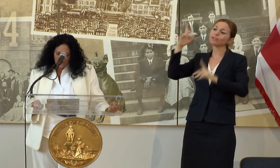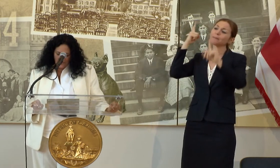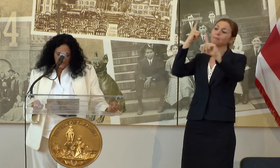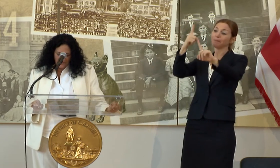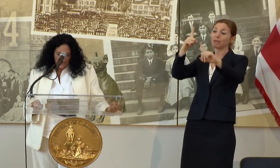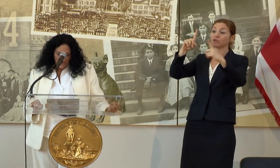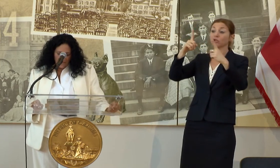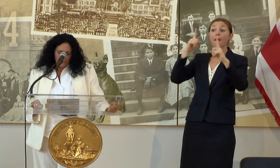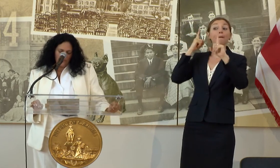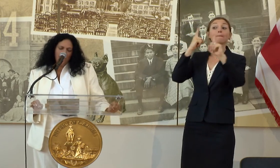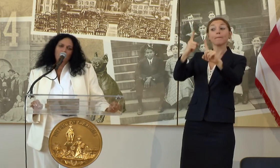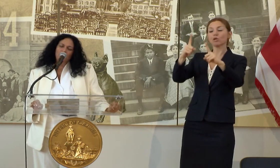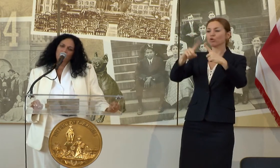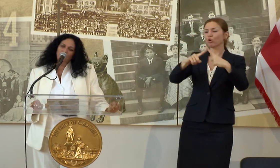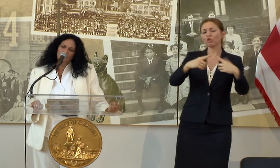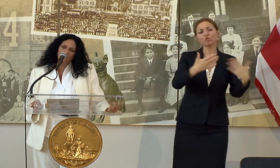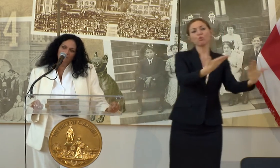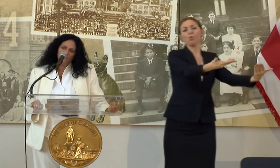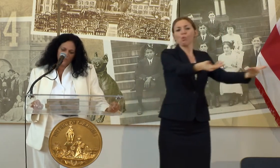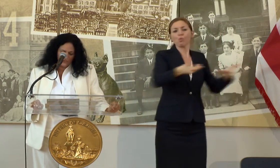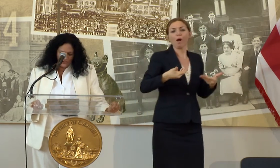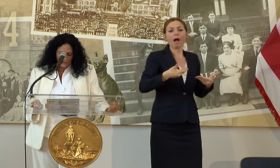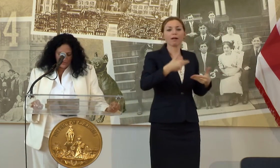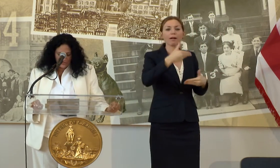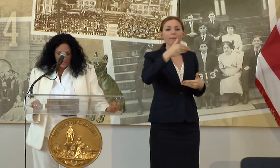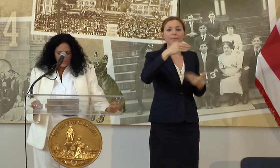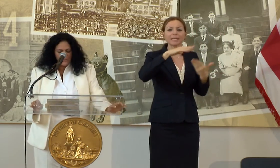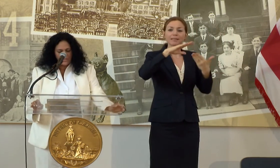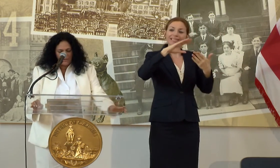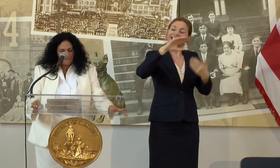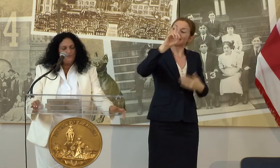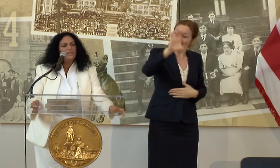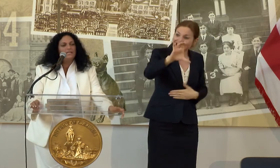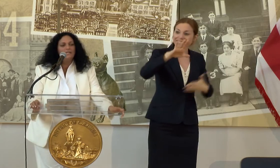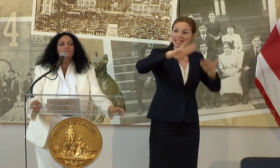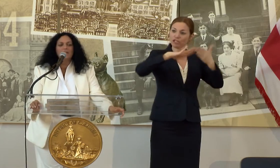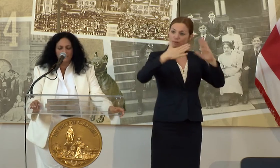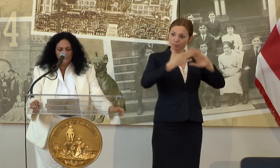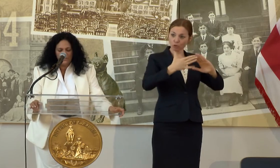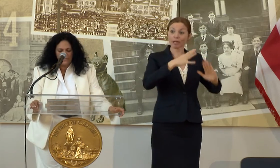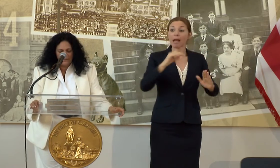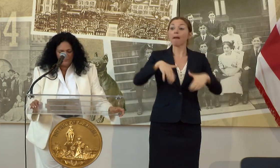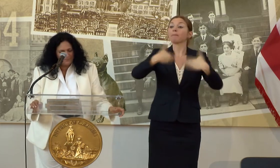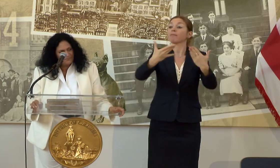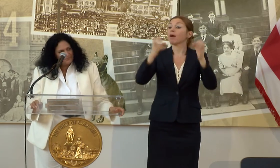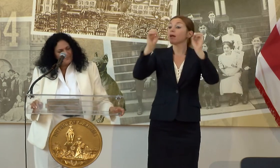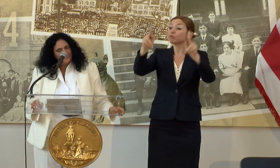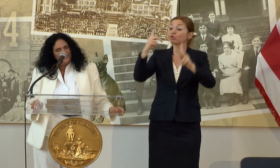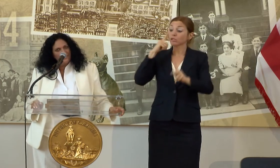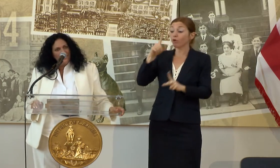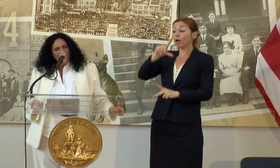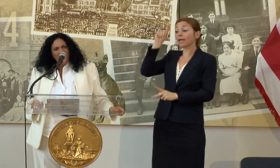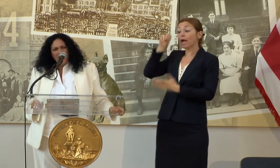COMMUNITY AND TO PROVIDE OPPORTUNITY FOR THEIR STUDENTS TO INTEGRATE FULLY INTO THAT COMMUNITY.